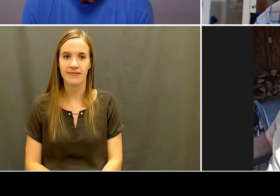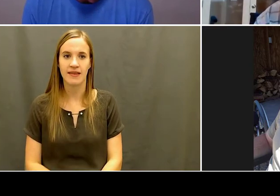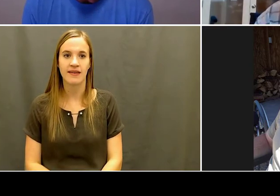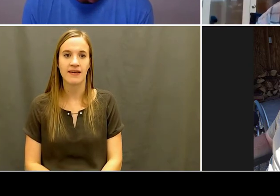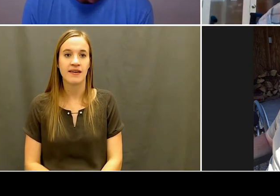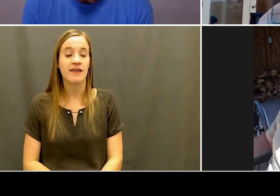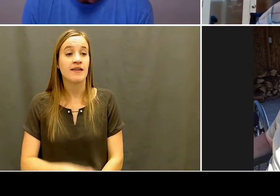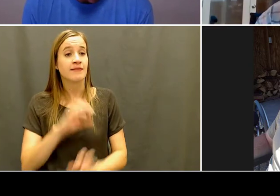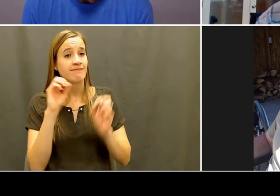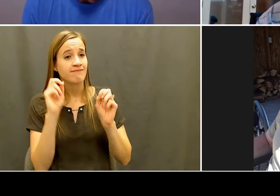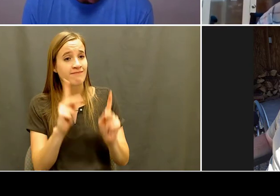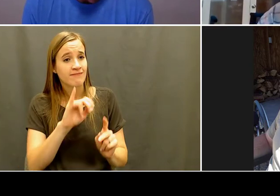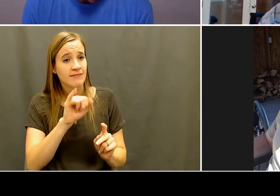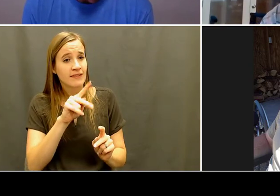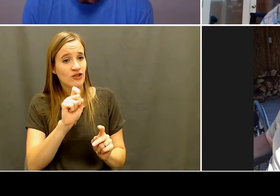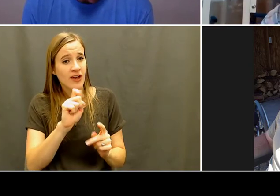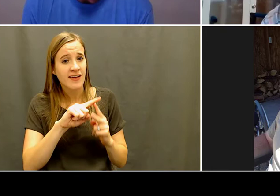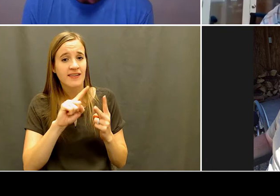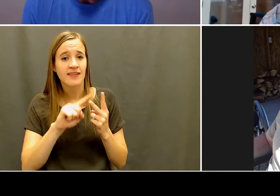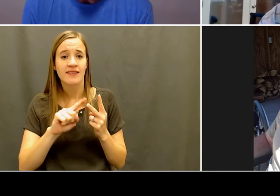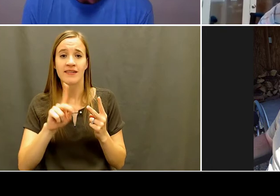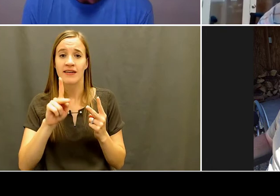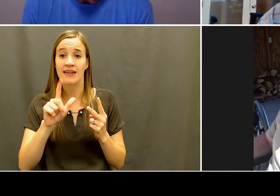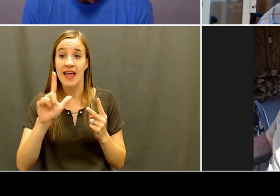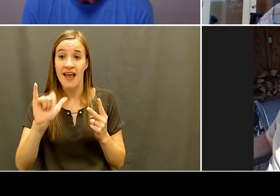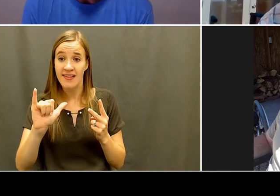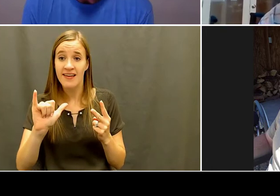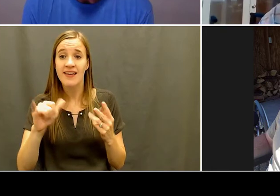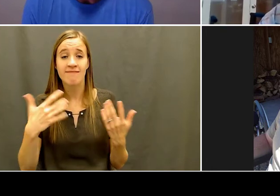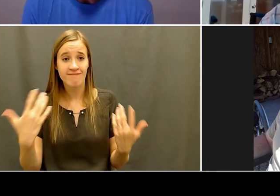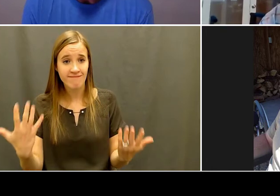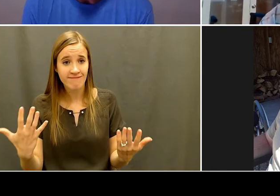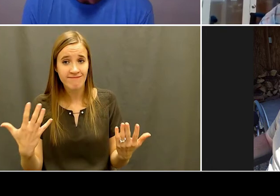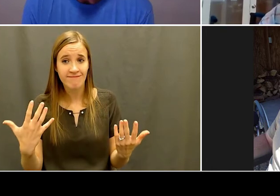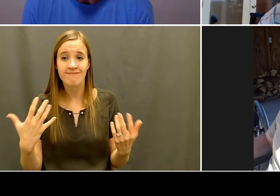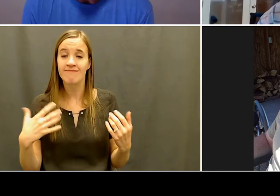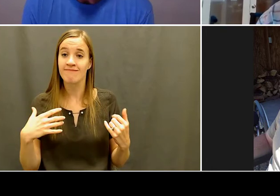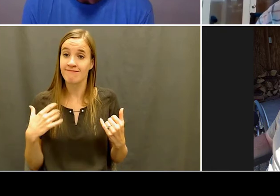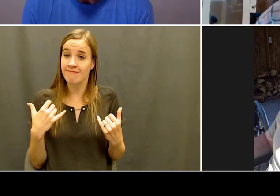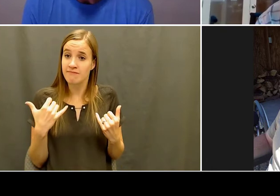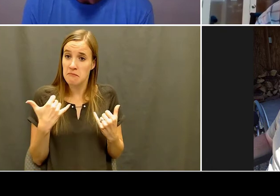gets us to the end of the interview. We wanted to just